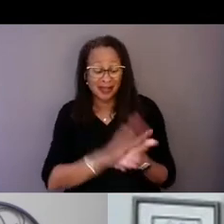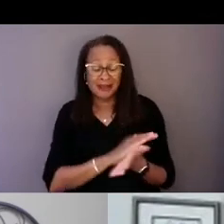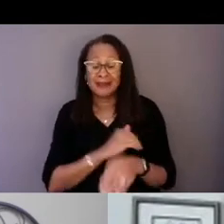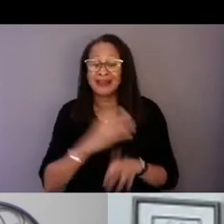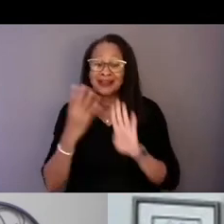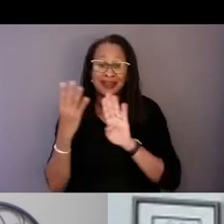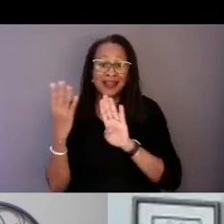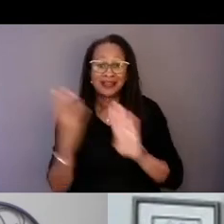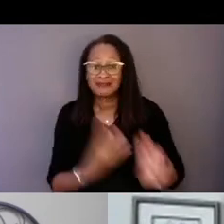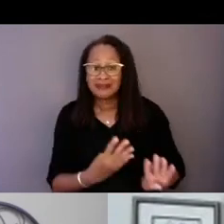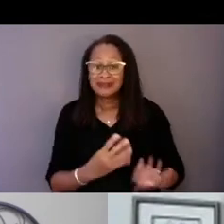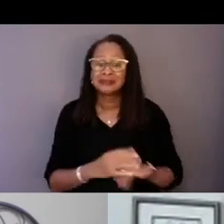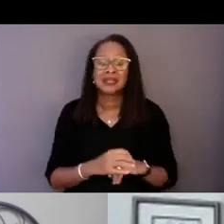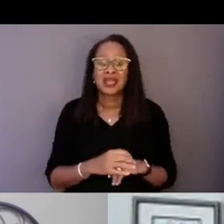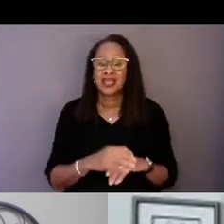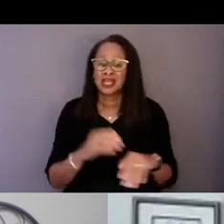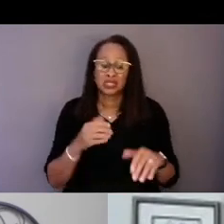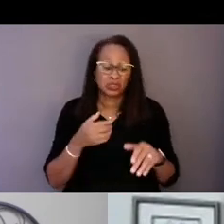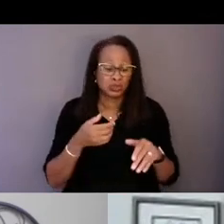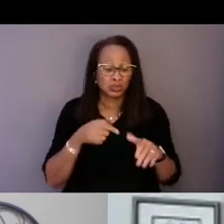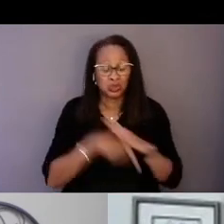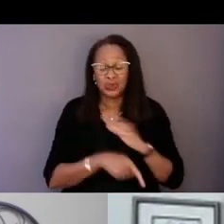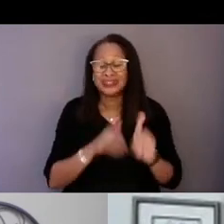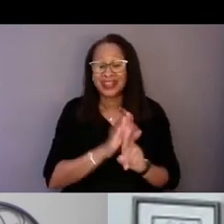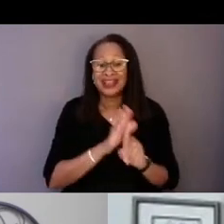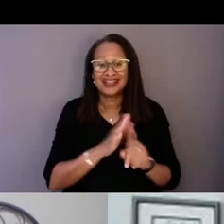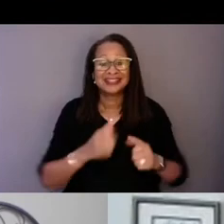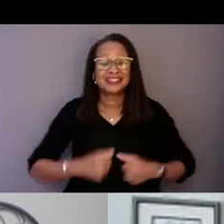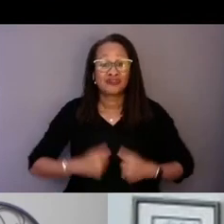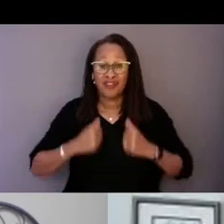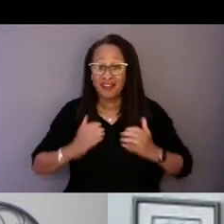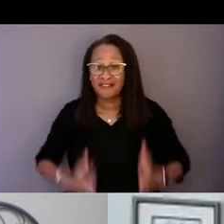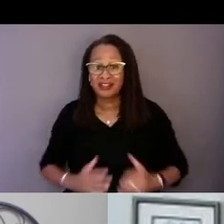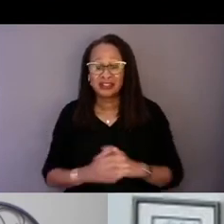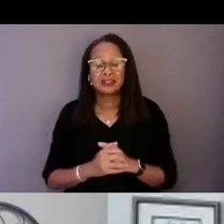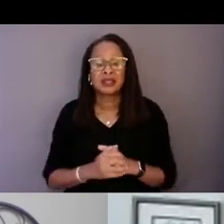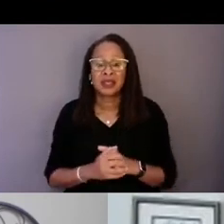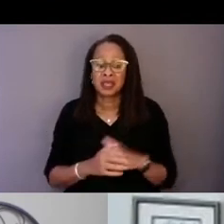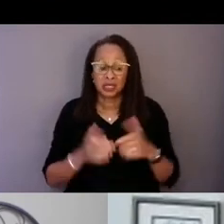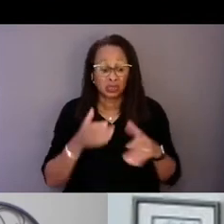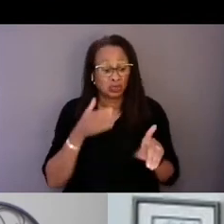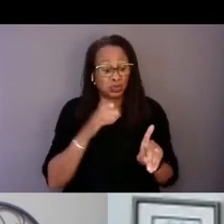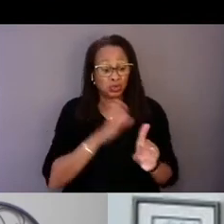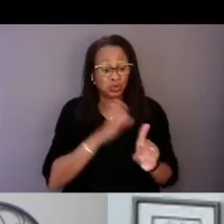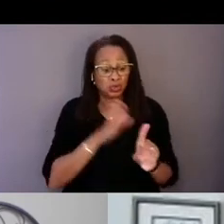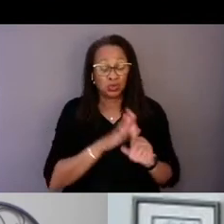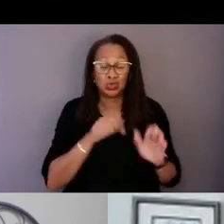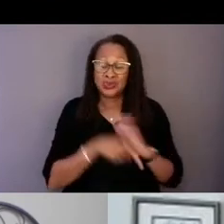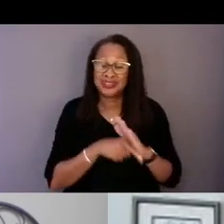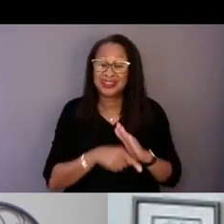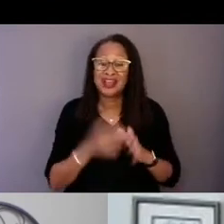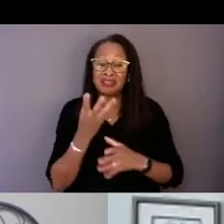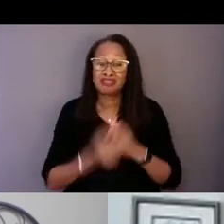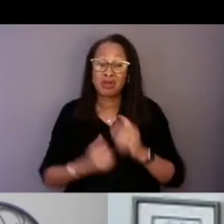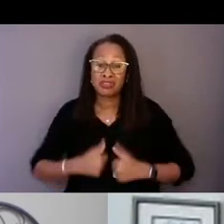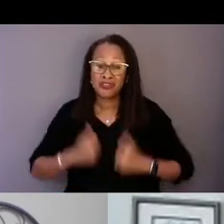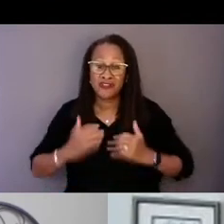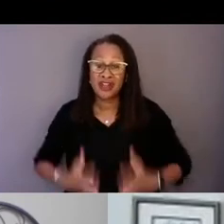suicide loss survivors, and many, many more on there and say, "Do you feel safe?